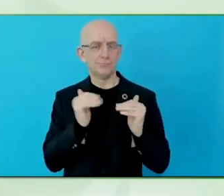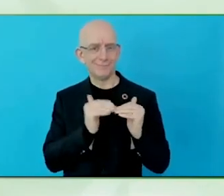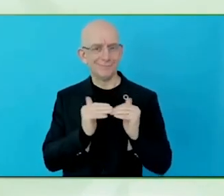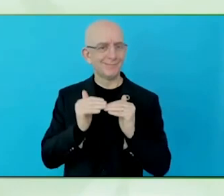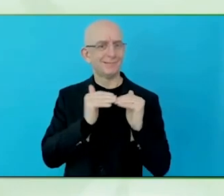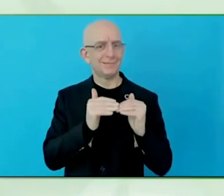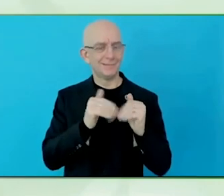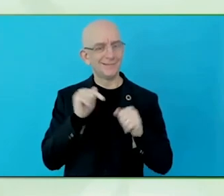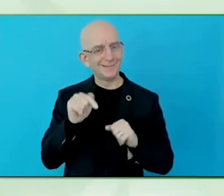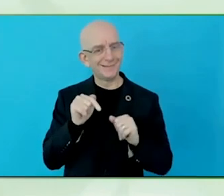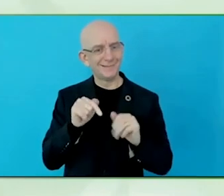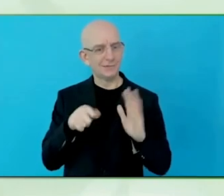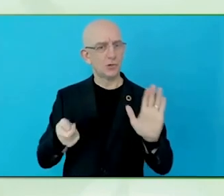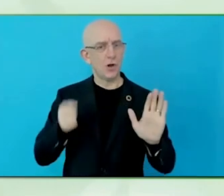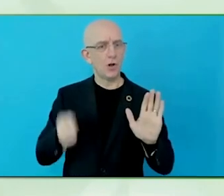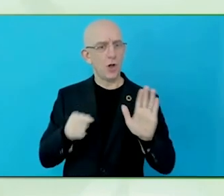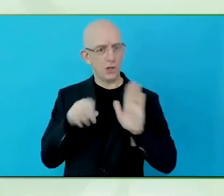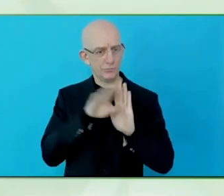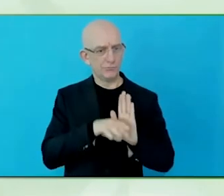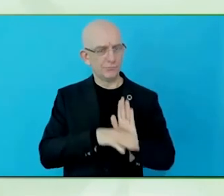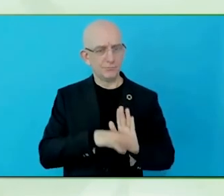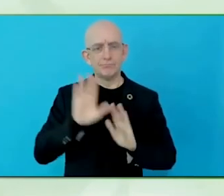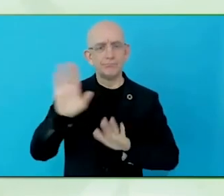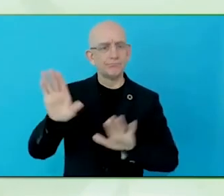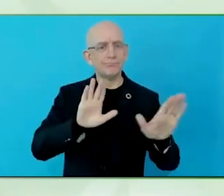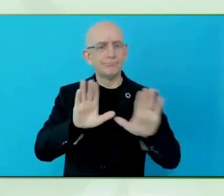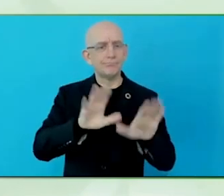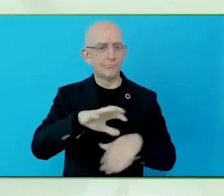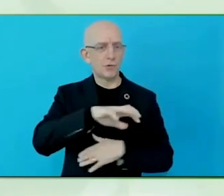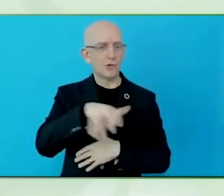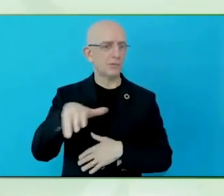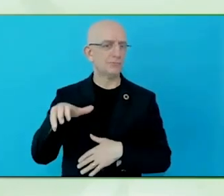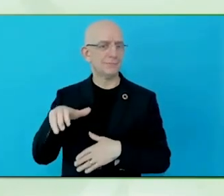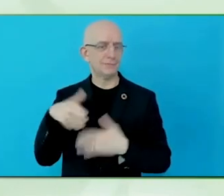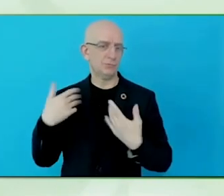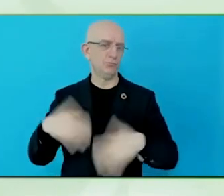Sometimes, it is culture-based, and you bought the example of how